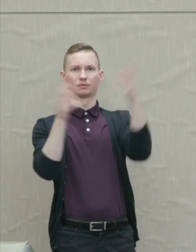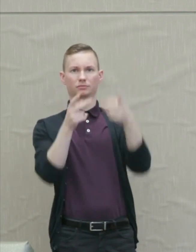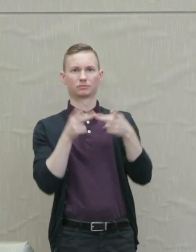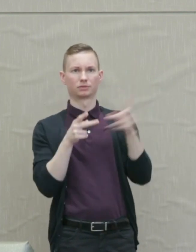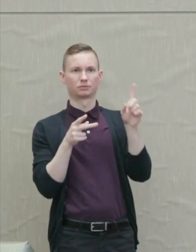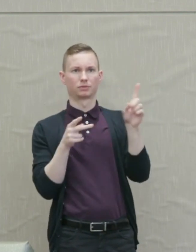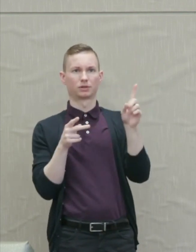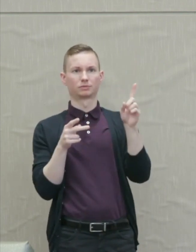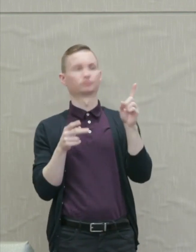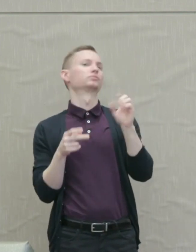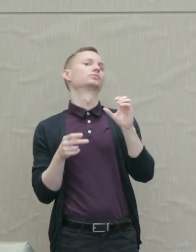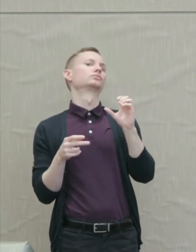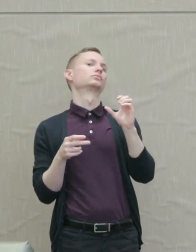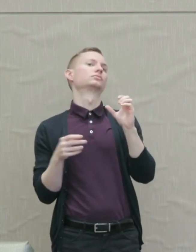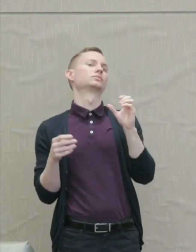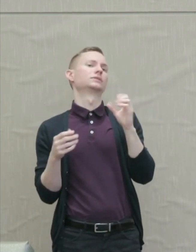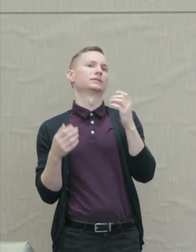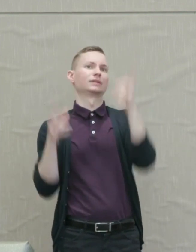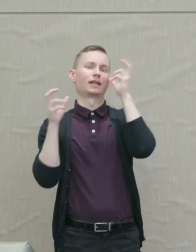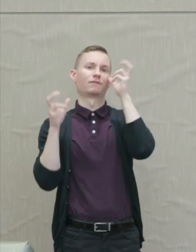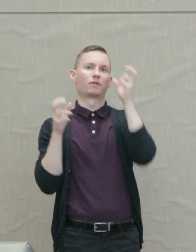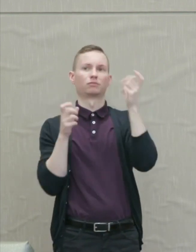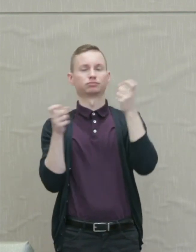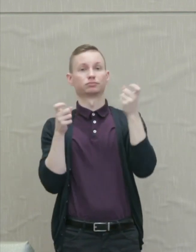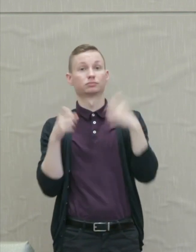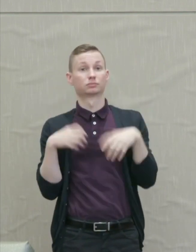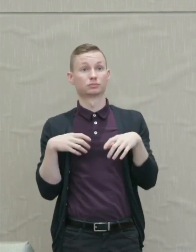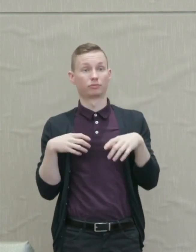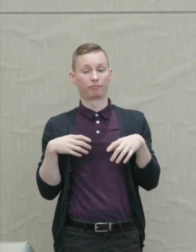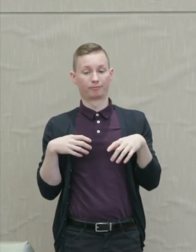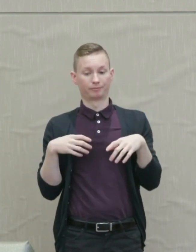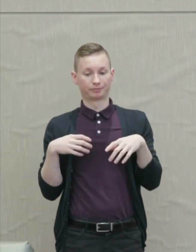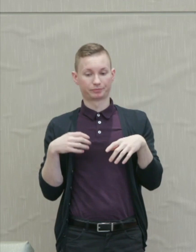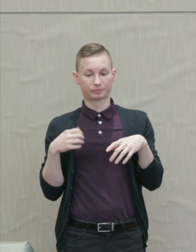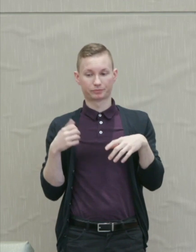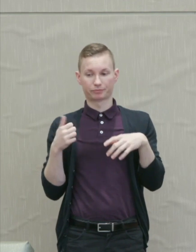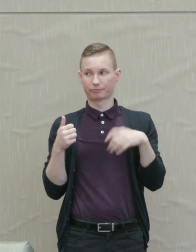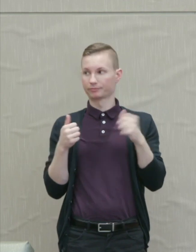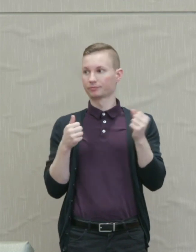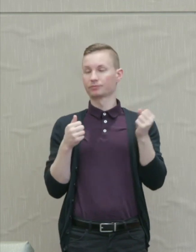Nor when they awaken do the Furies give the lie to these grim descriptions.